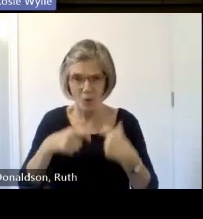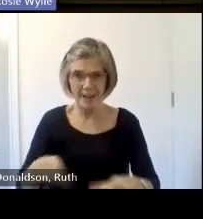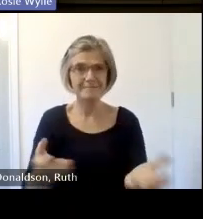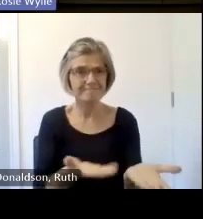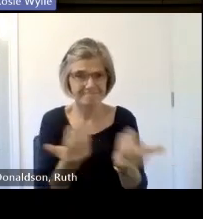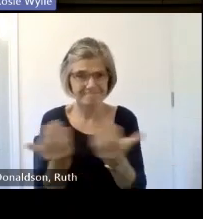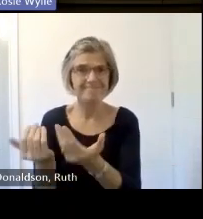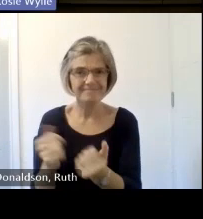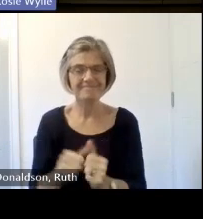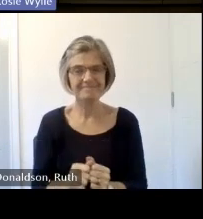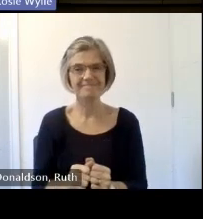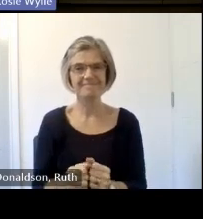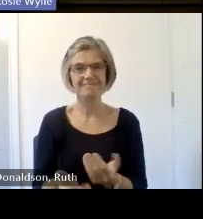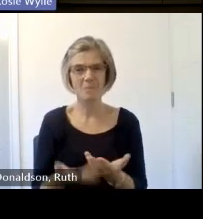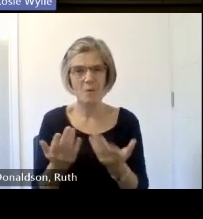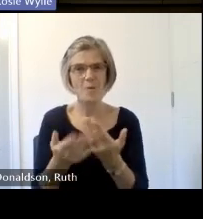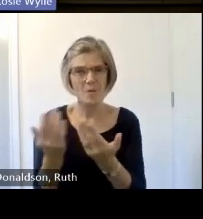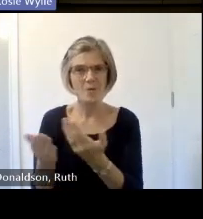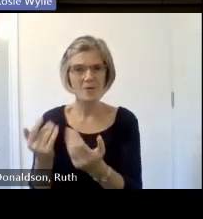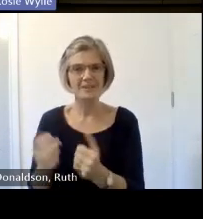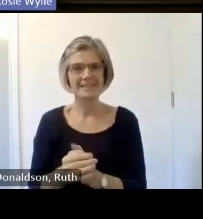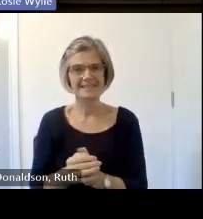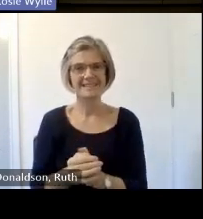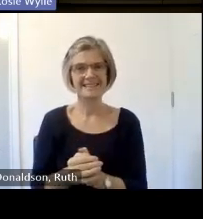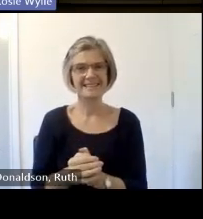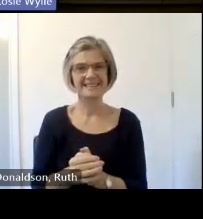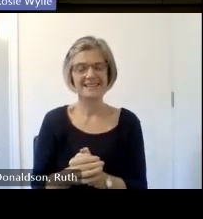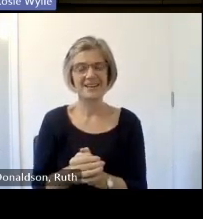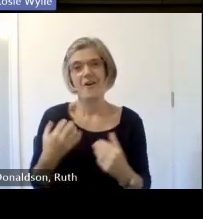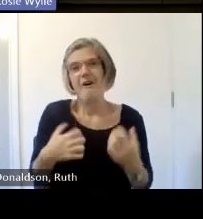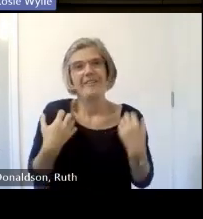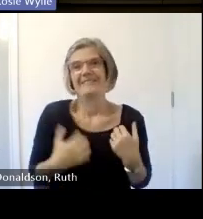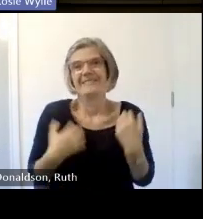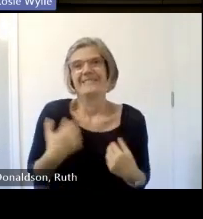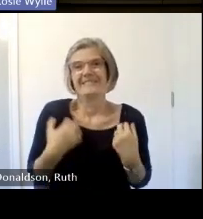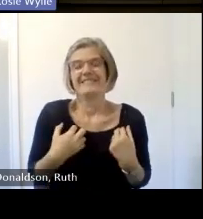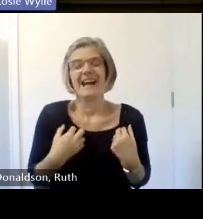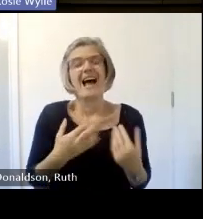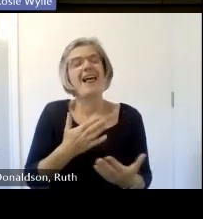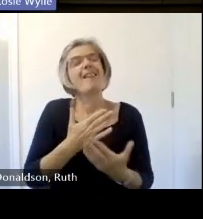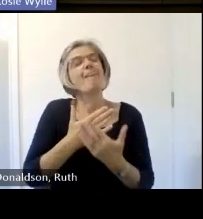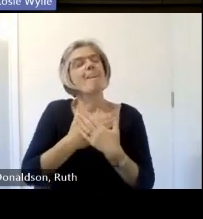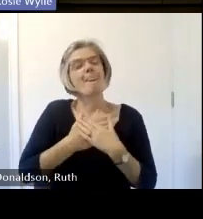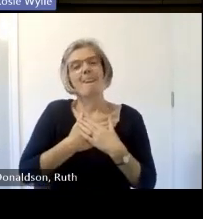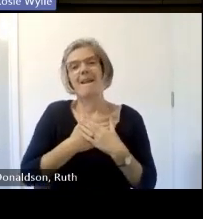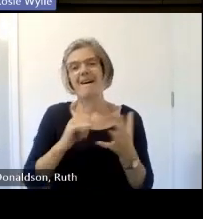in poor participants tightly sorry I get a bit over excited with though um I'm not going to lie